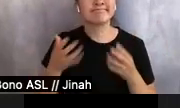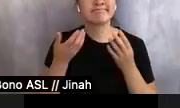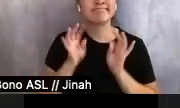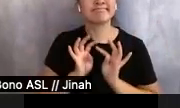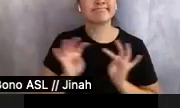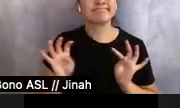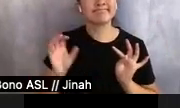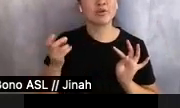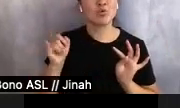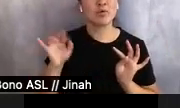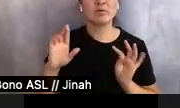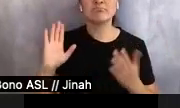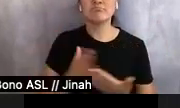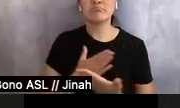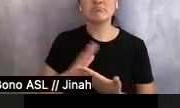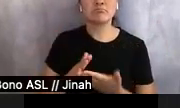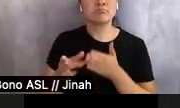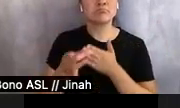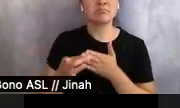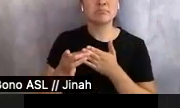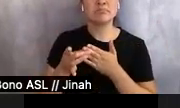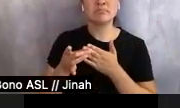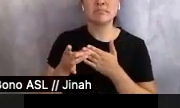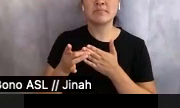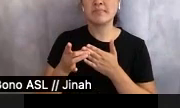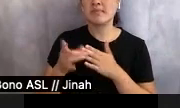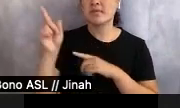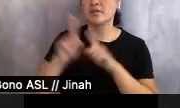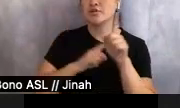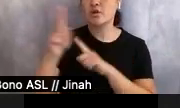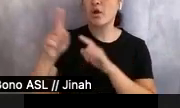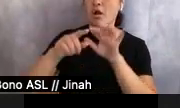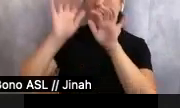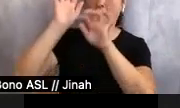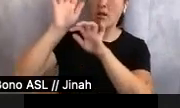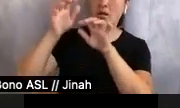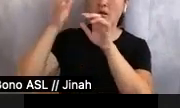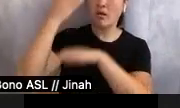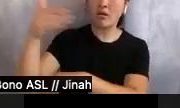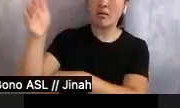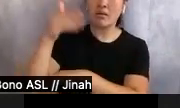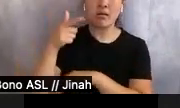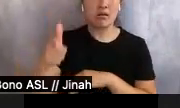in singing The Star-Spangled Banner. Now as all this was going on, Shizuka, who I told you about,